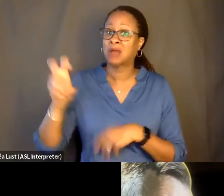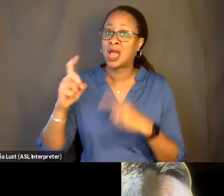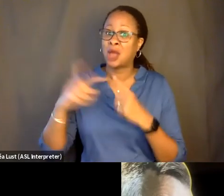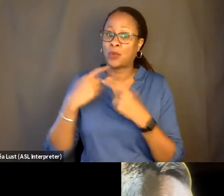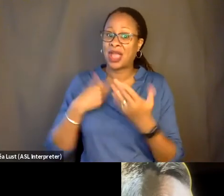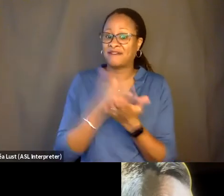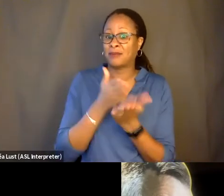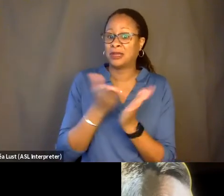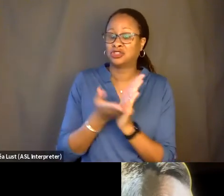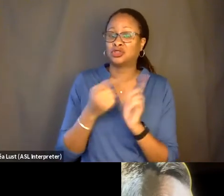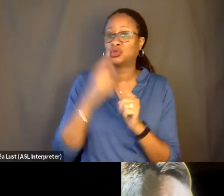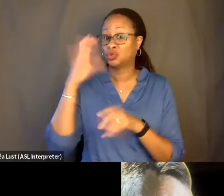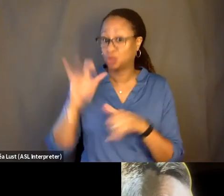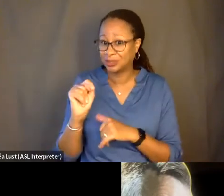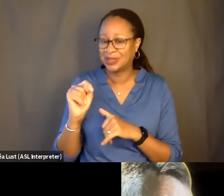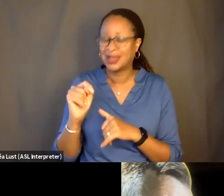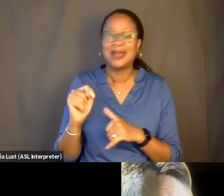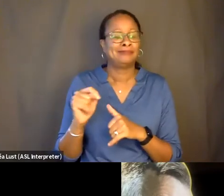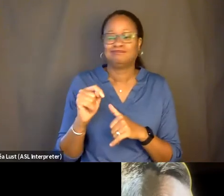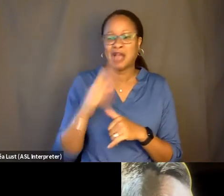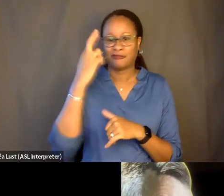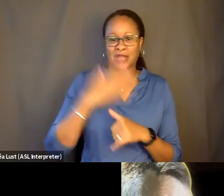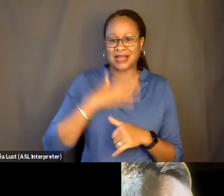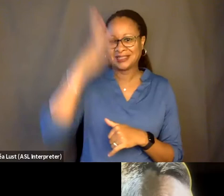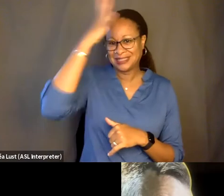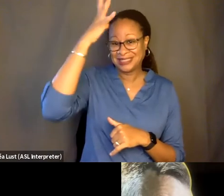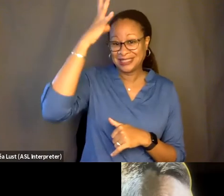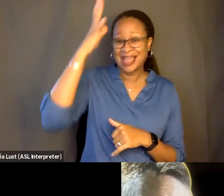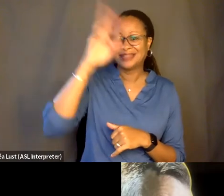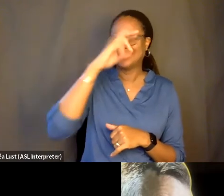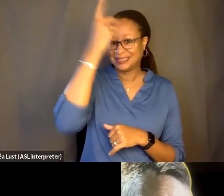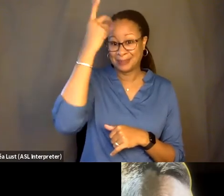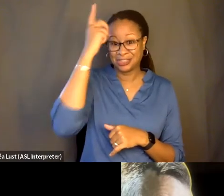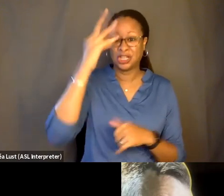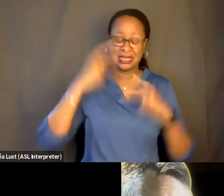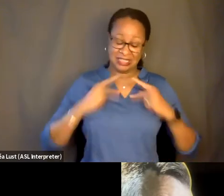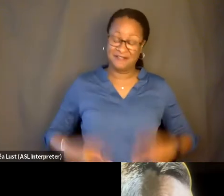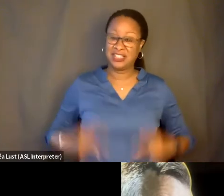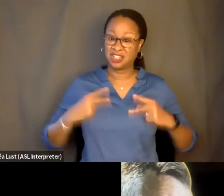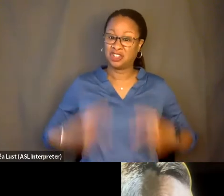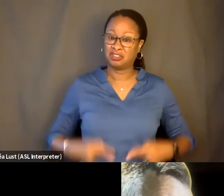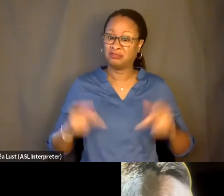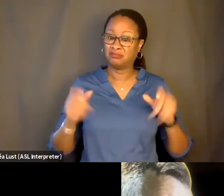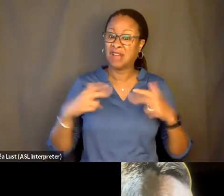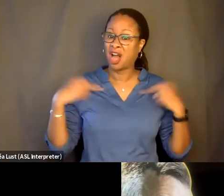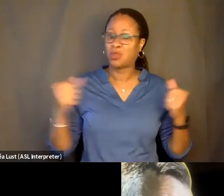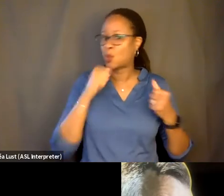I realized dad's dementia and his physical condition wasn't going to allow that. So that's kind of classic cinema.